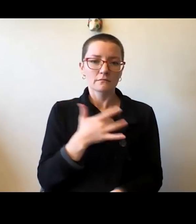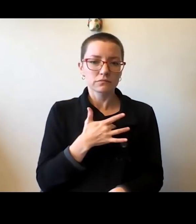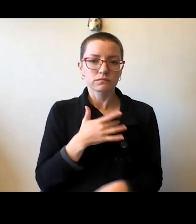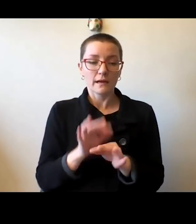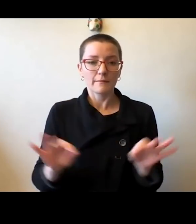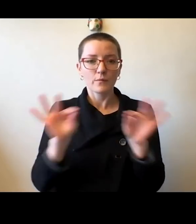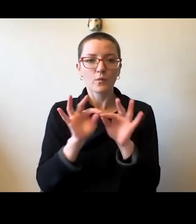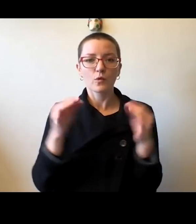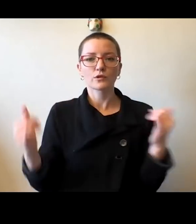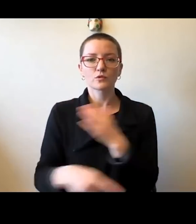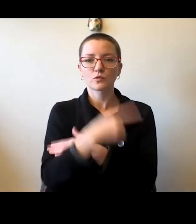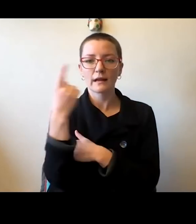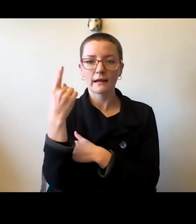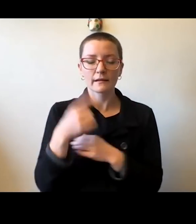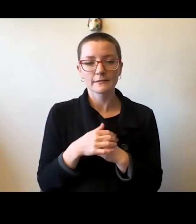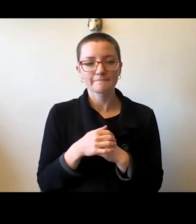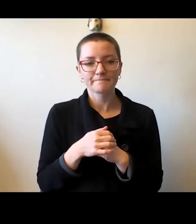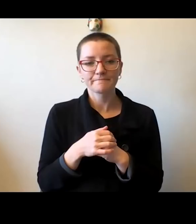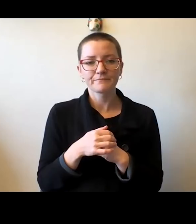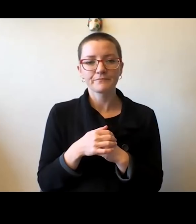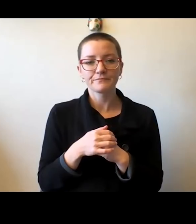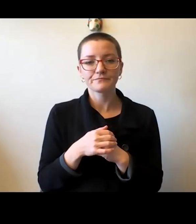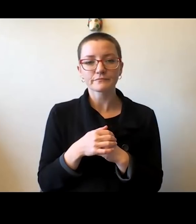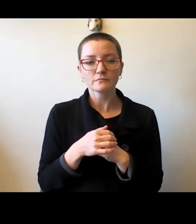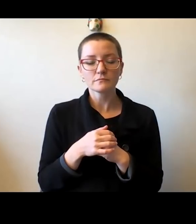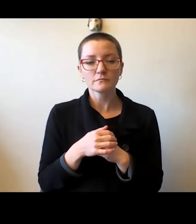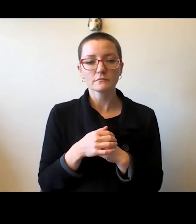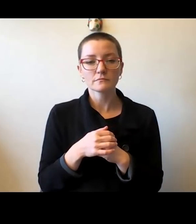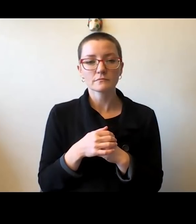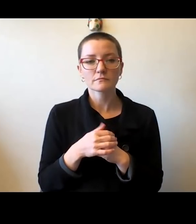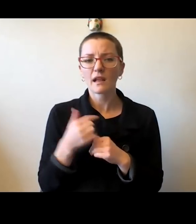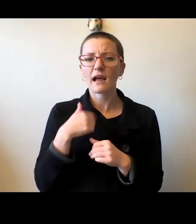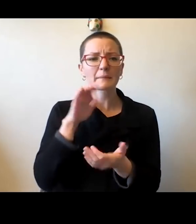I believe that there's no time when we are in more need